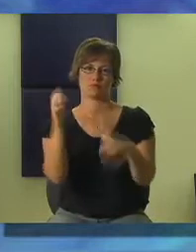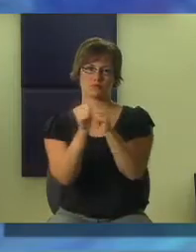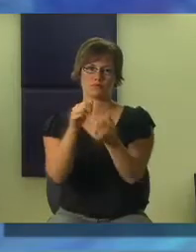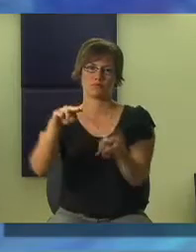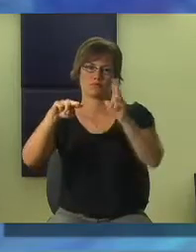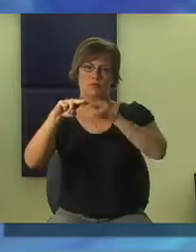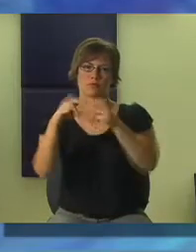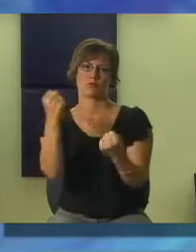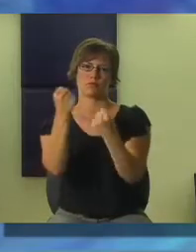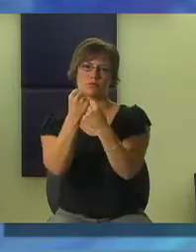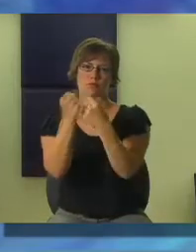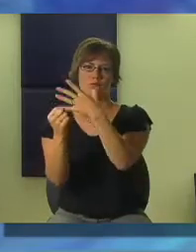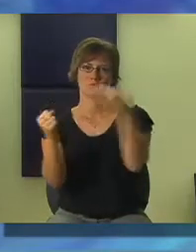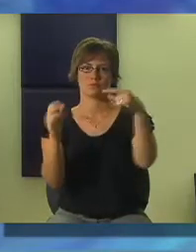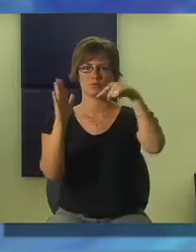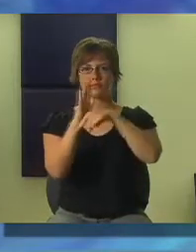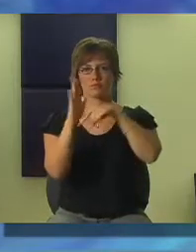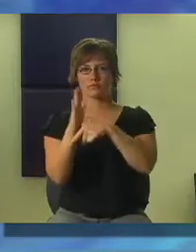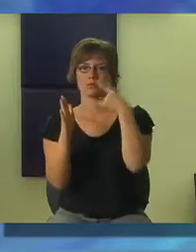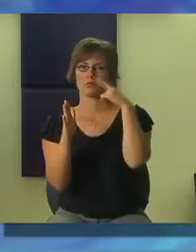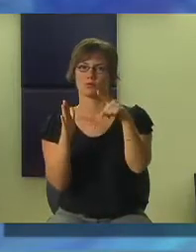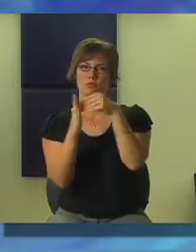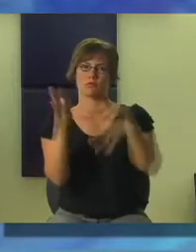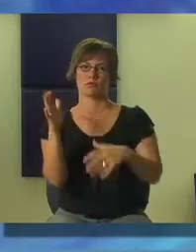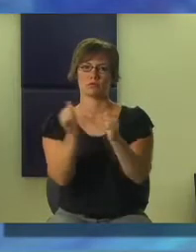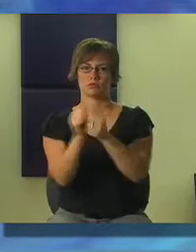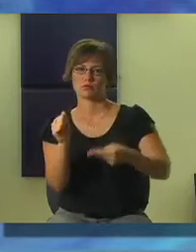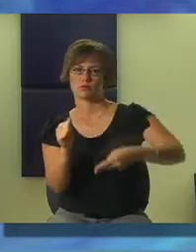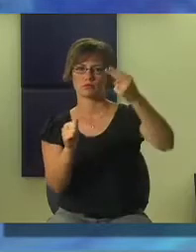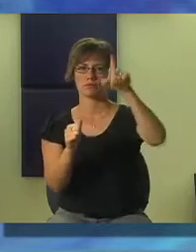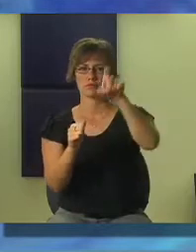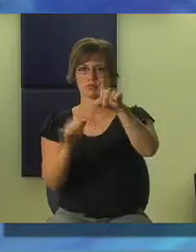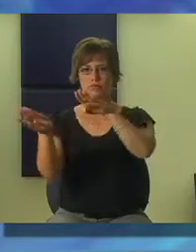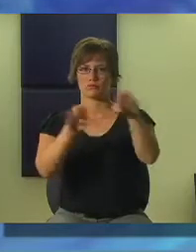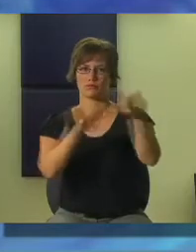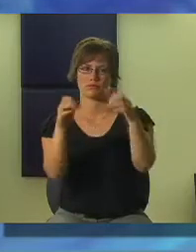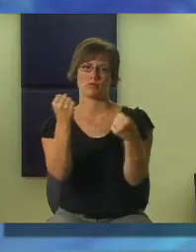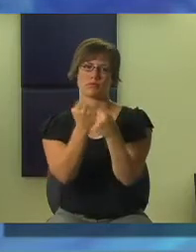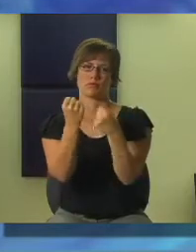for students in need of extra support, and intensive for students with high levels of need for behavior support.